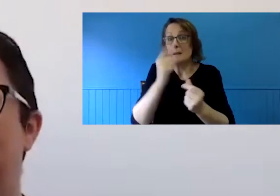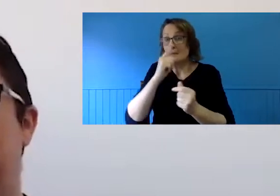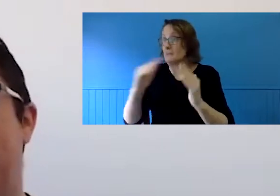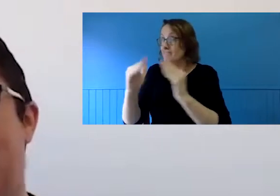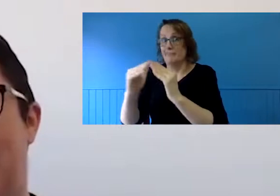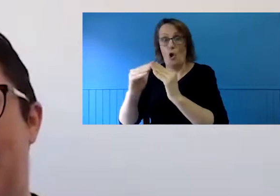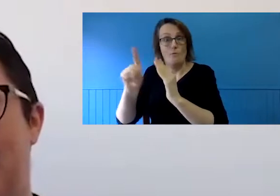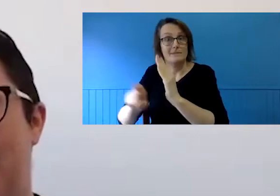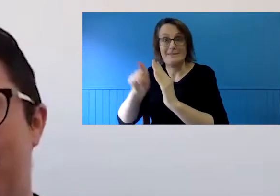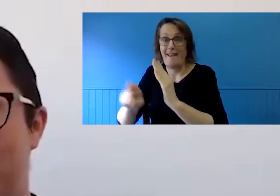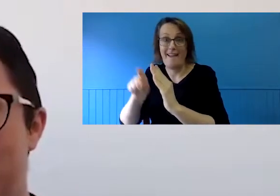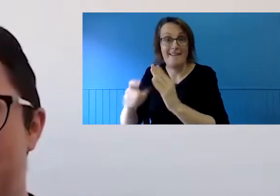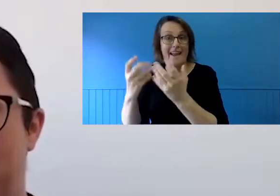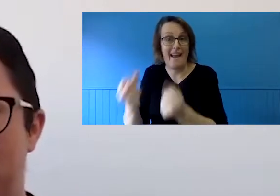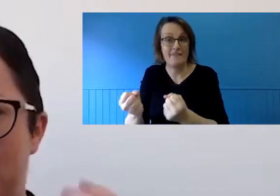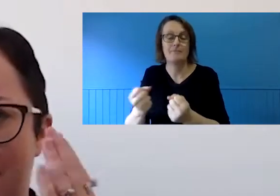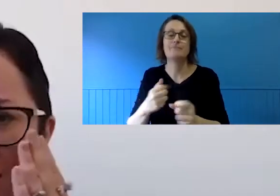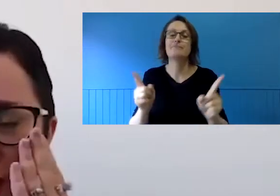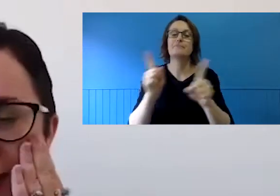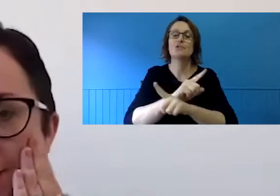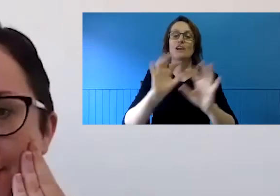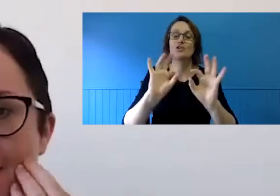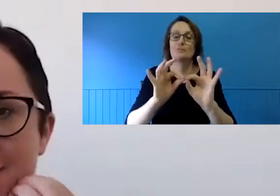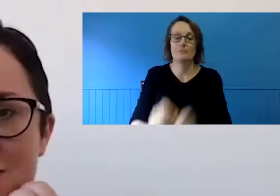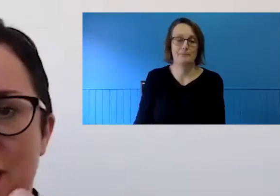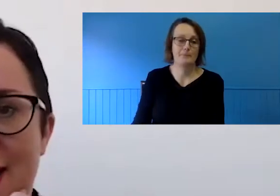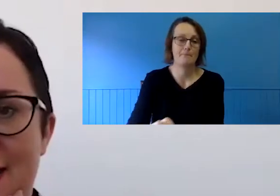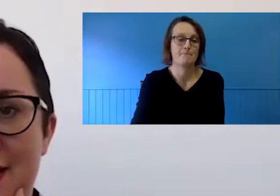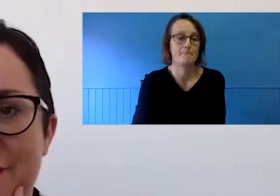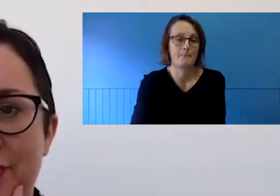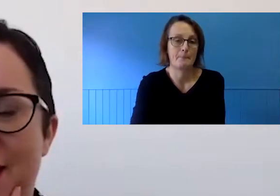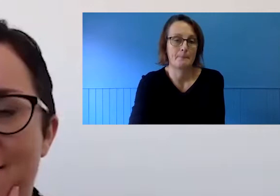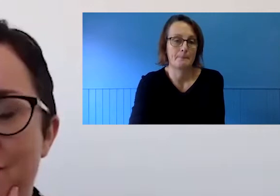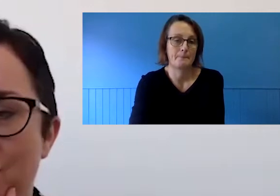I first spoke to the Australia Council about this session, we had